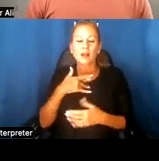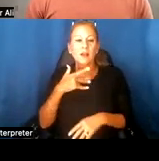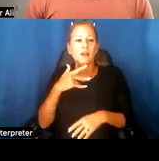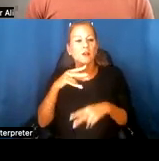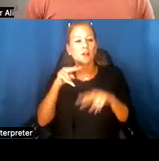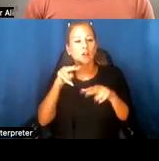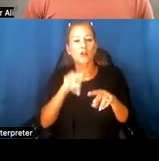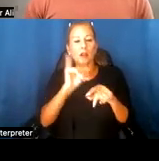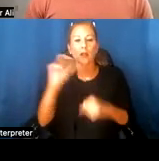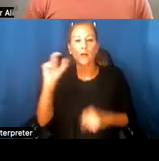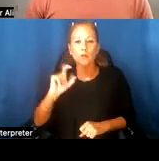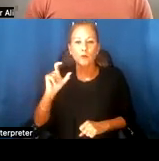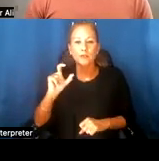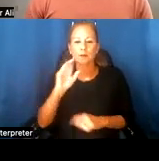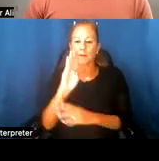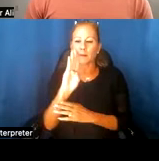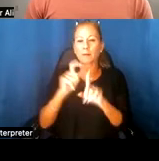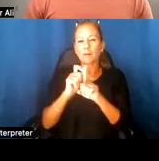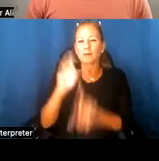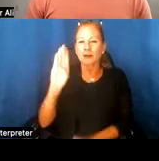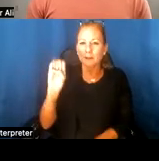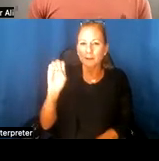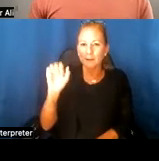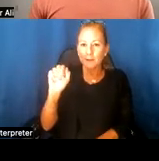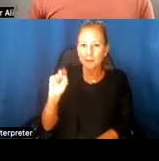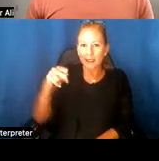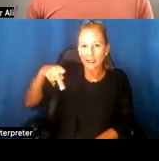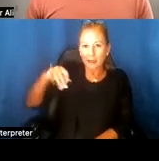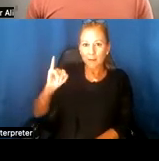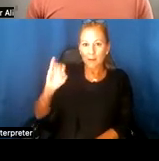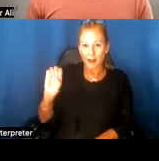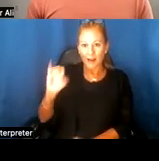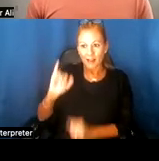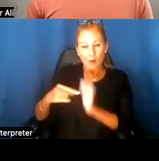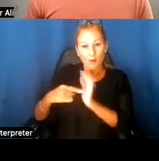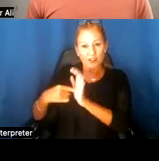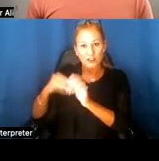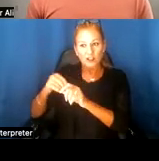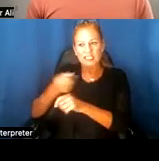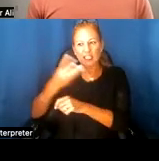the Muslim bean pie which was featured in several of our oral histories that were